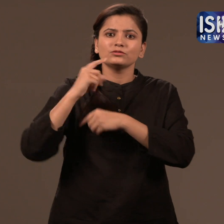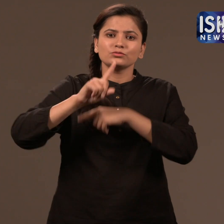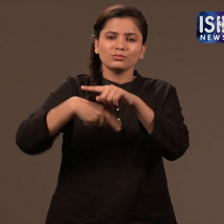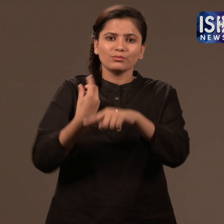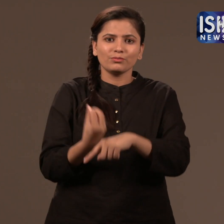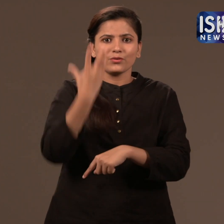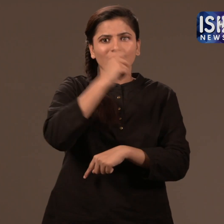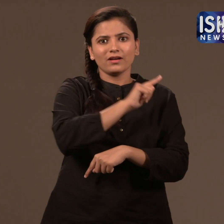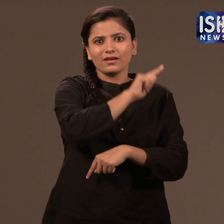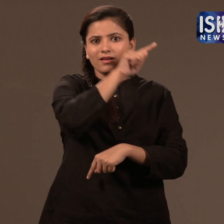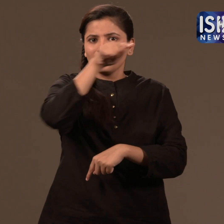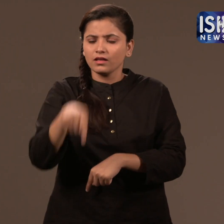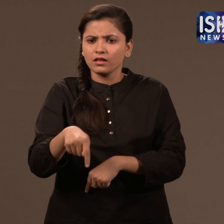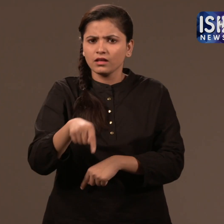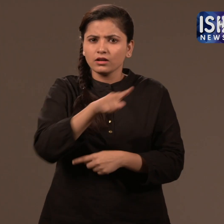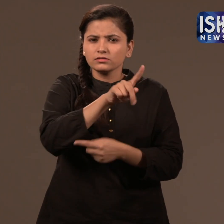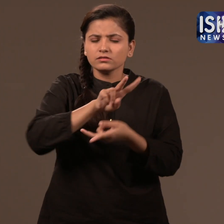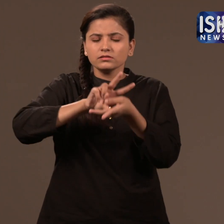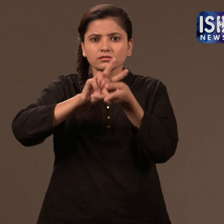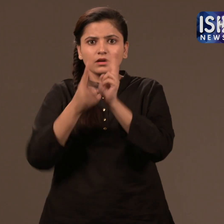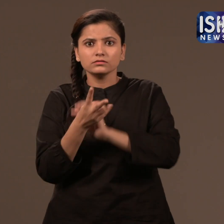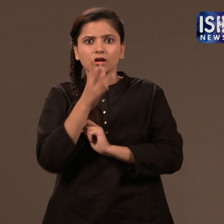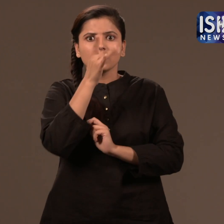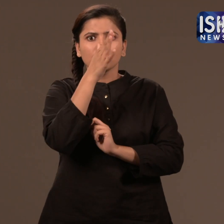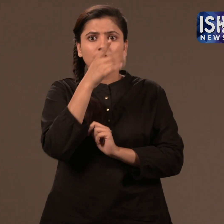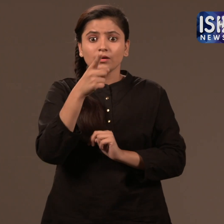Next morning, he blackmailed her